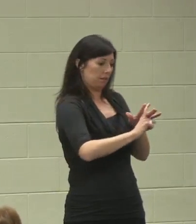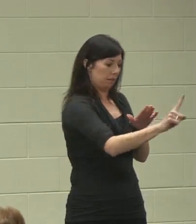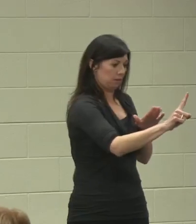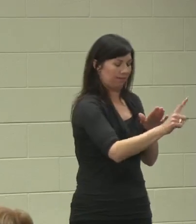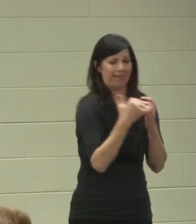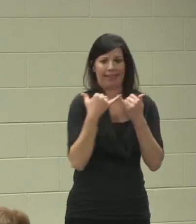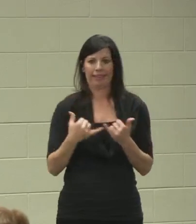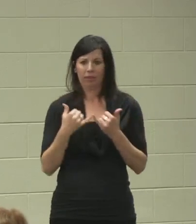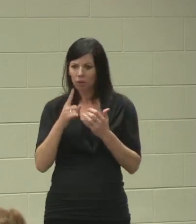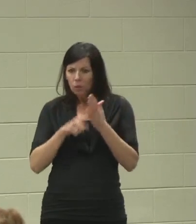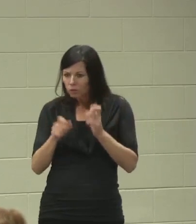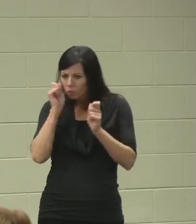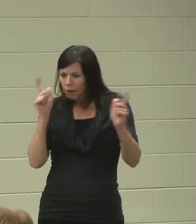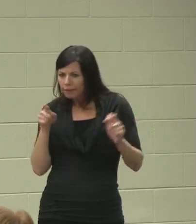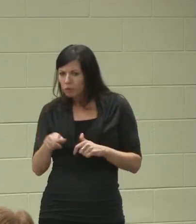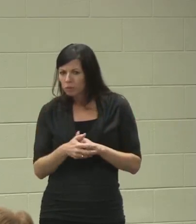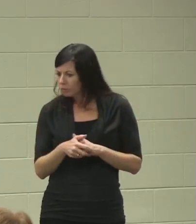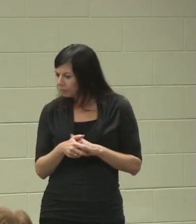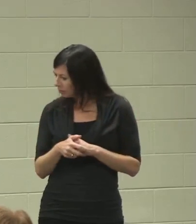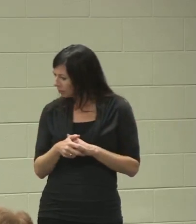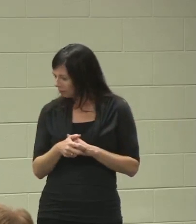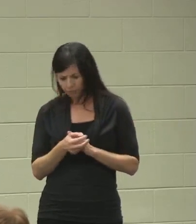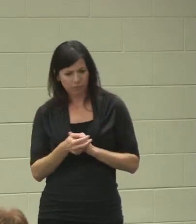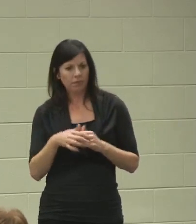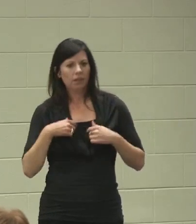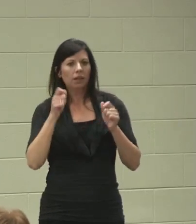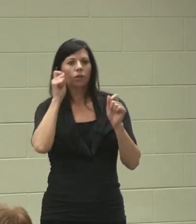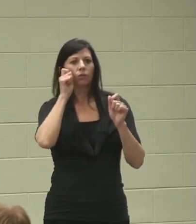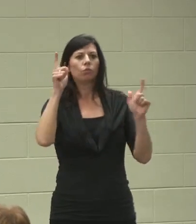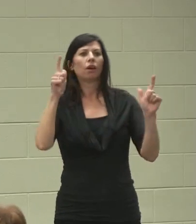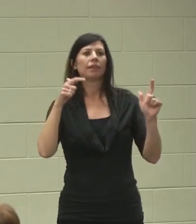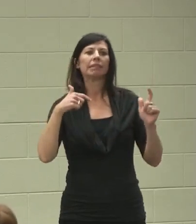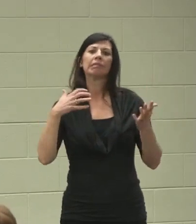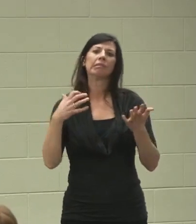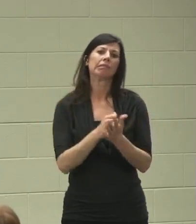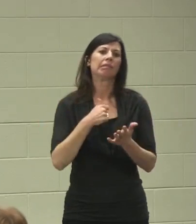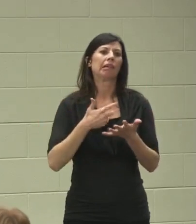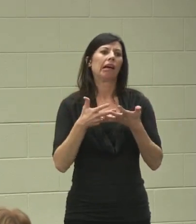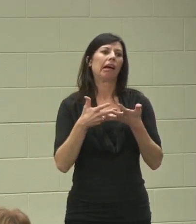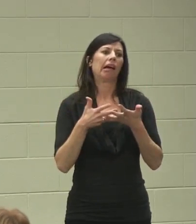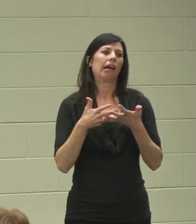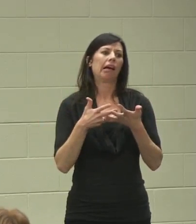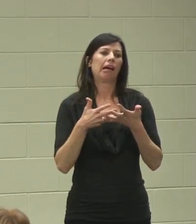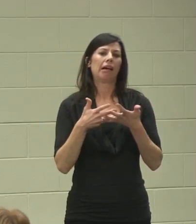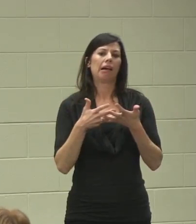What were you surprised to figure out? "That I lost my job after the transition again."